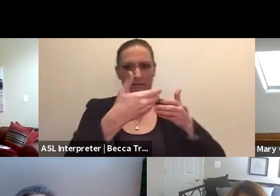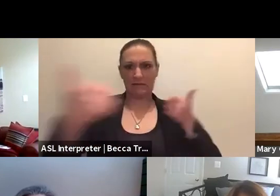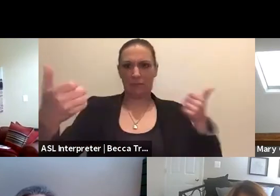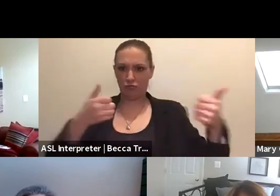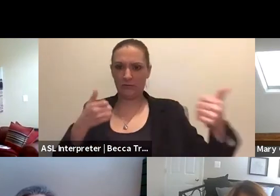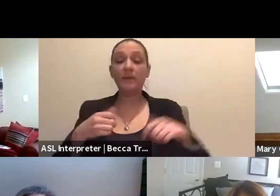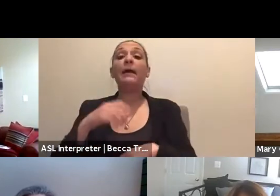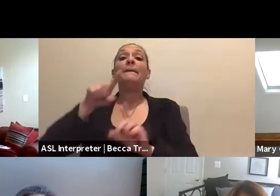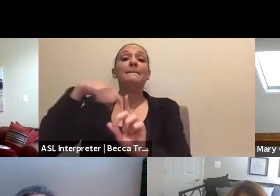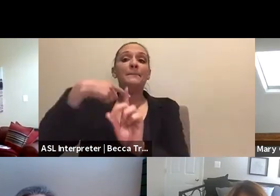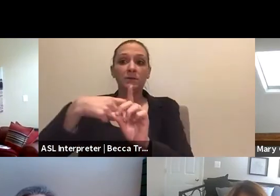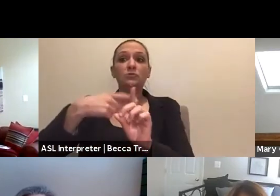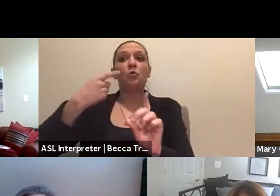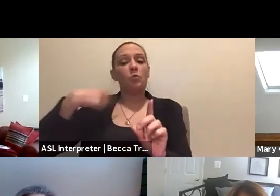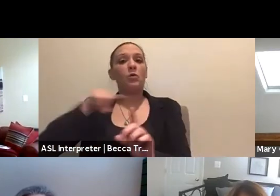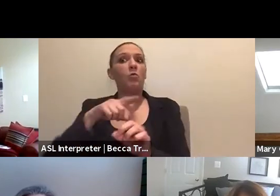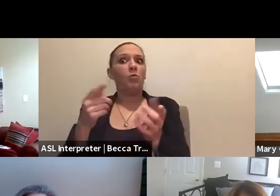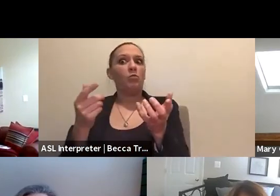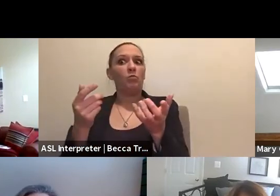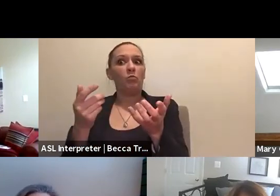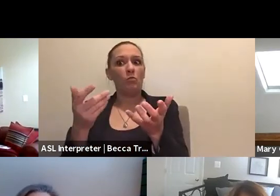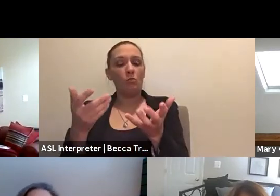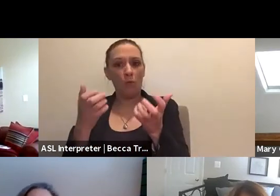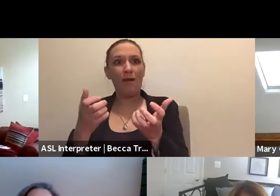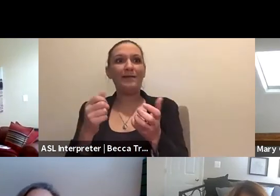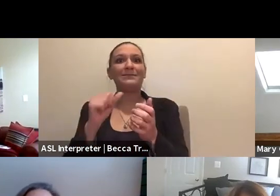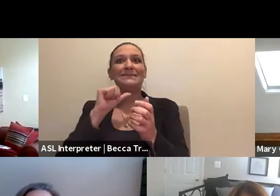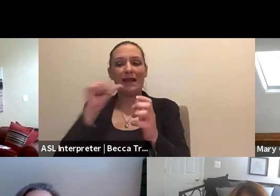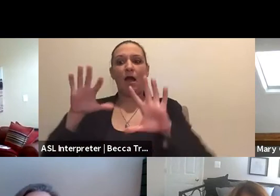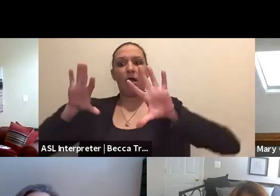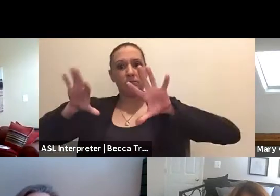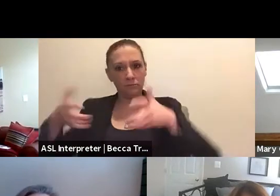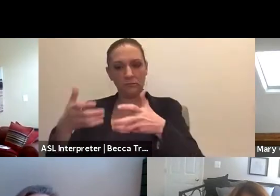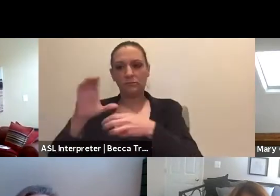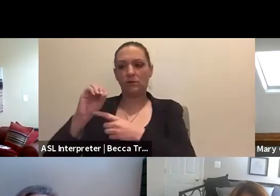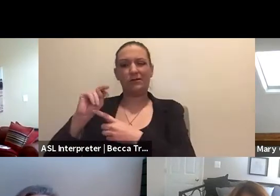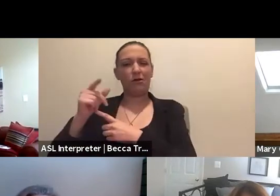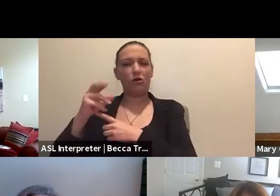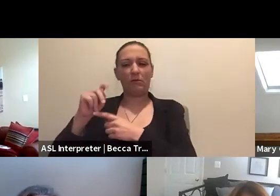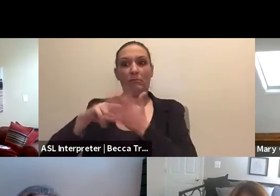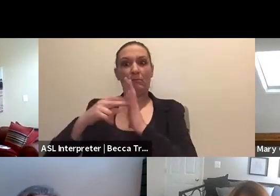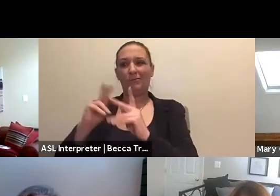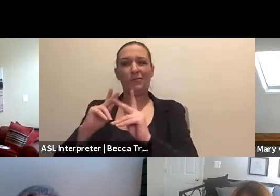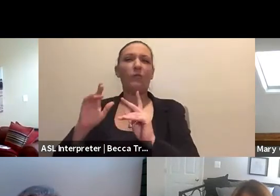And then we also want non congregate sheltering which is usually in a hotel setting.